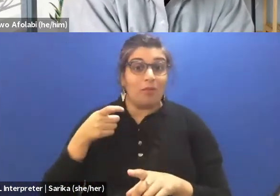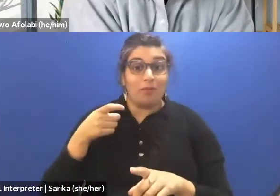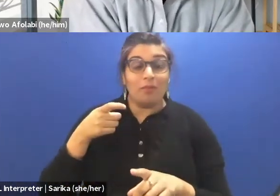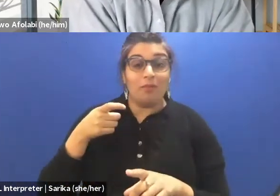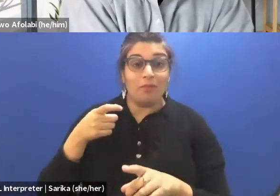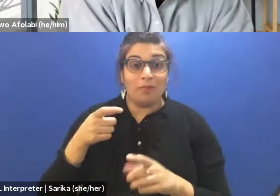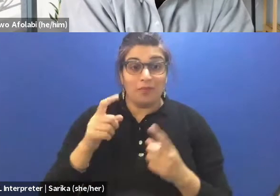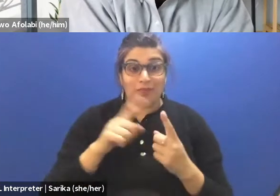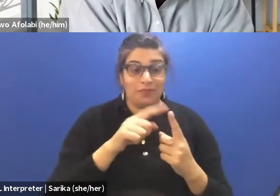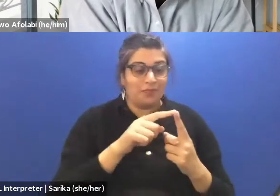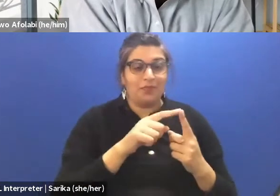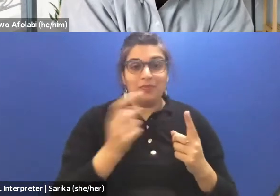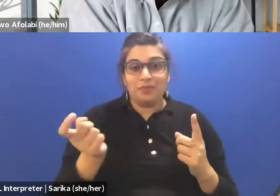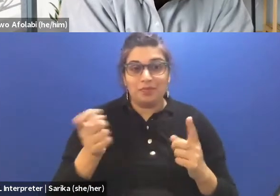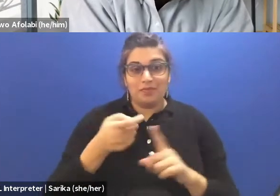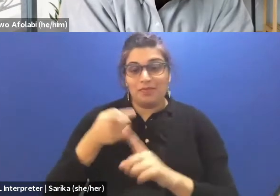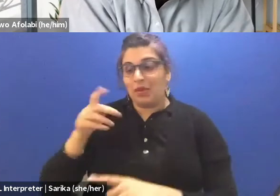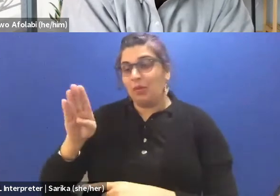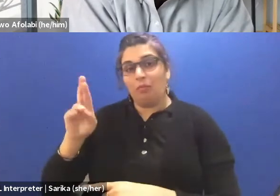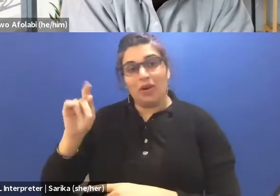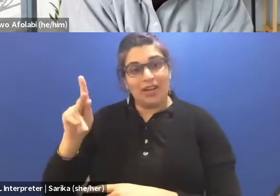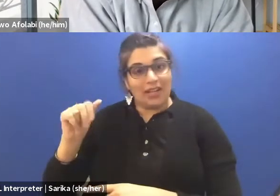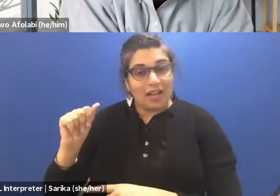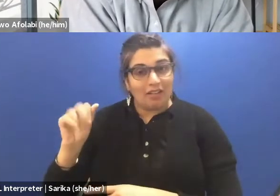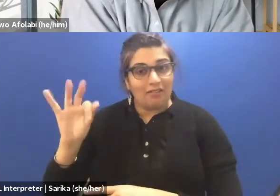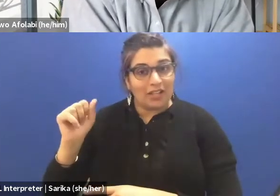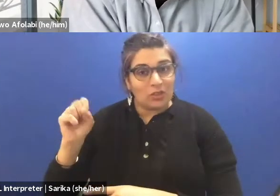One is from Ouagadougou, Burkina Faso.